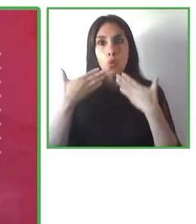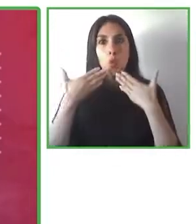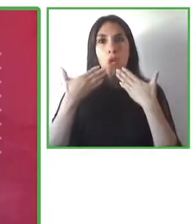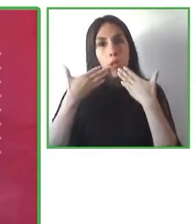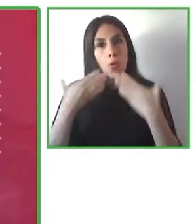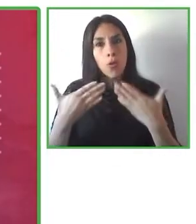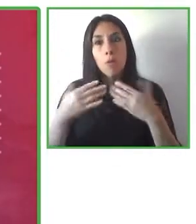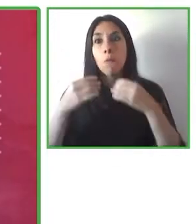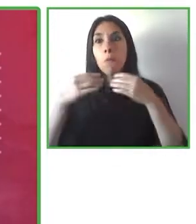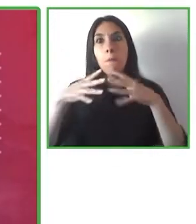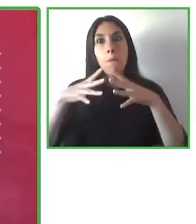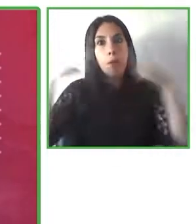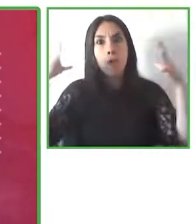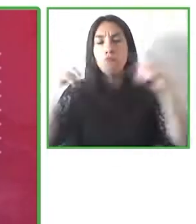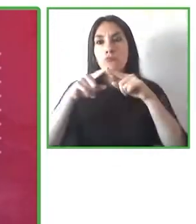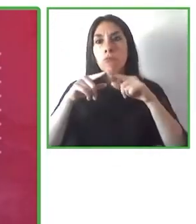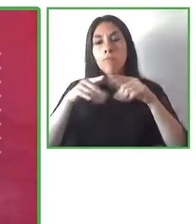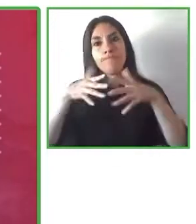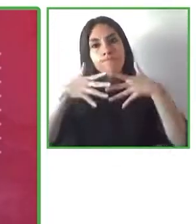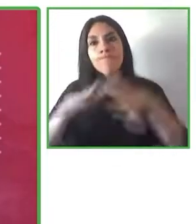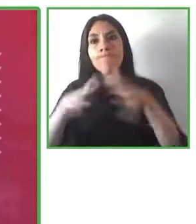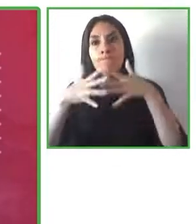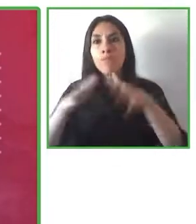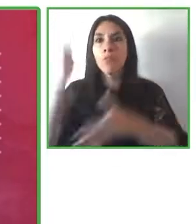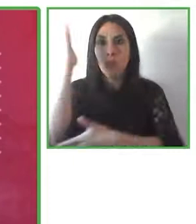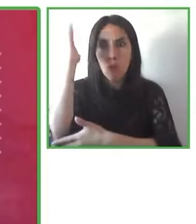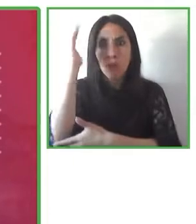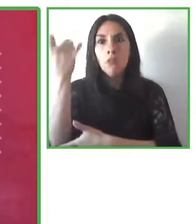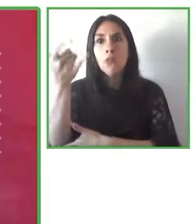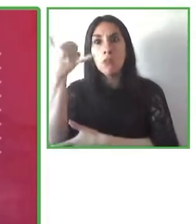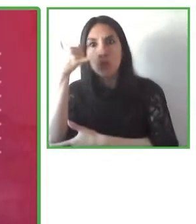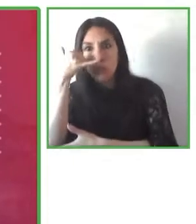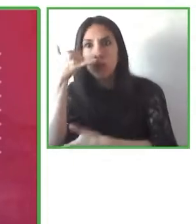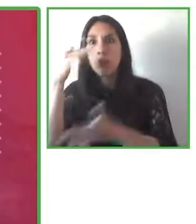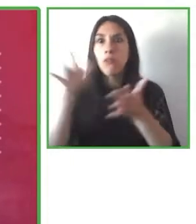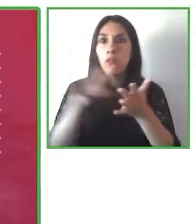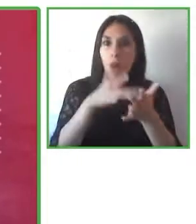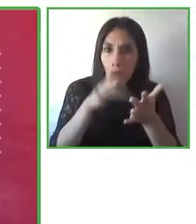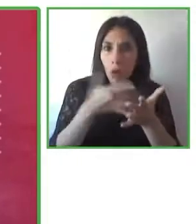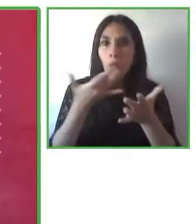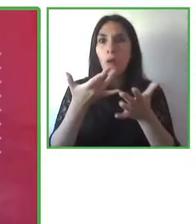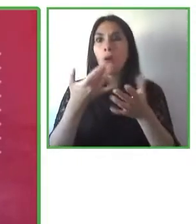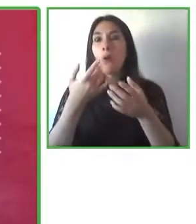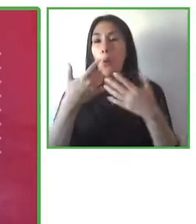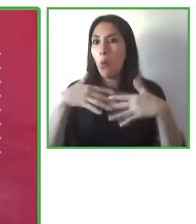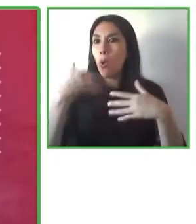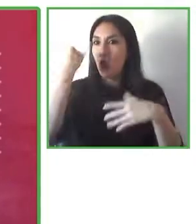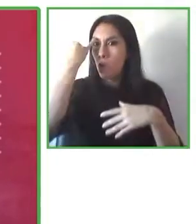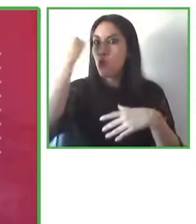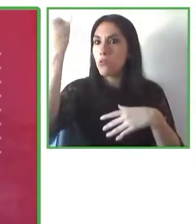and the accessibility tools for people with disabilities and for the countries because